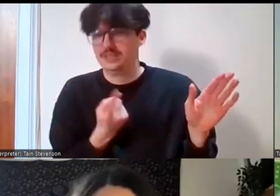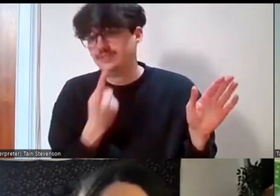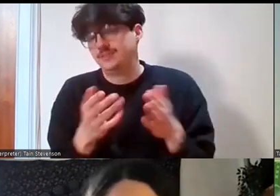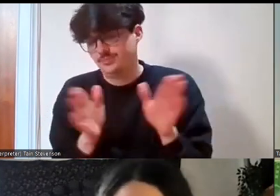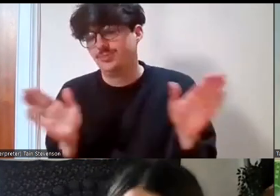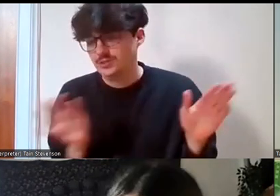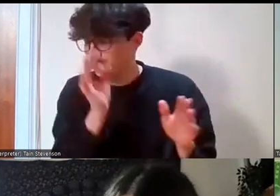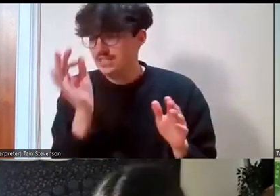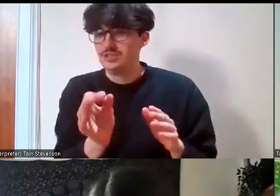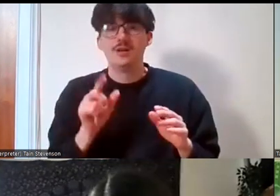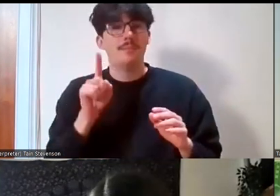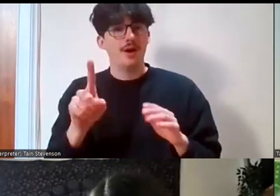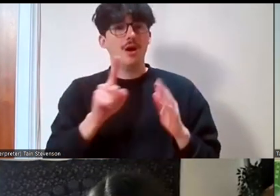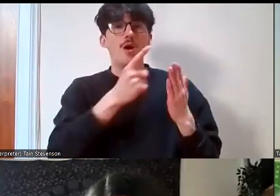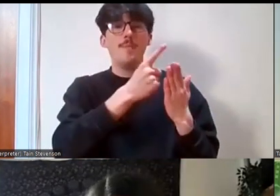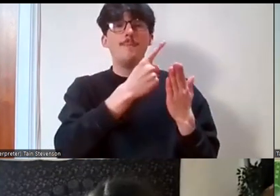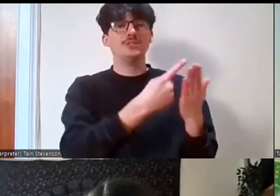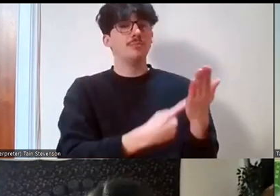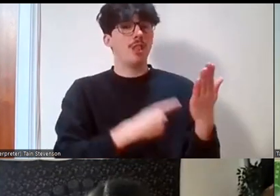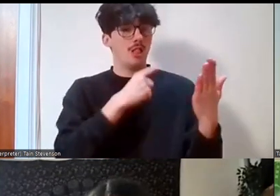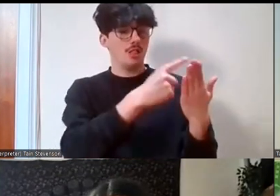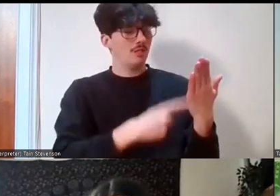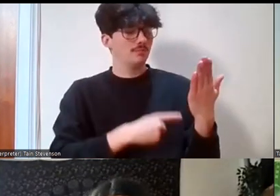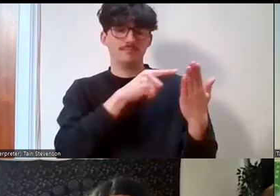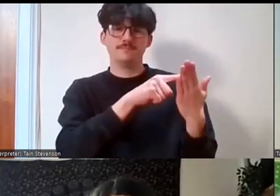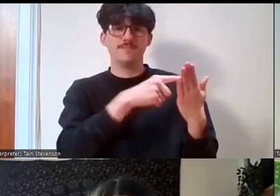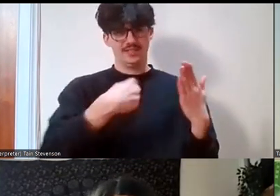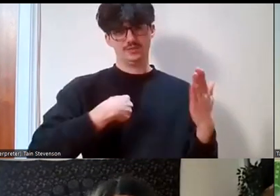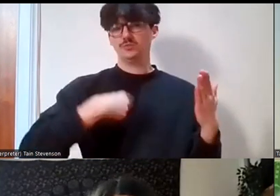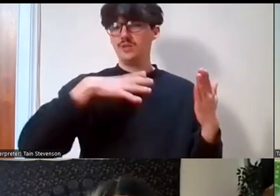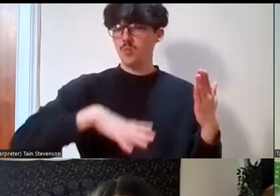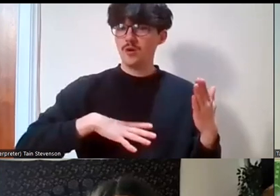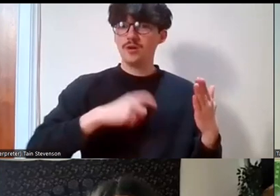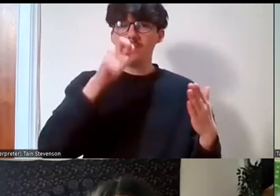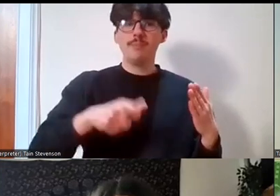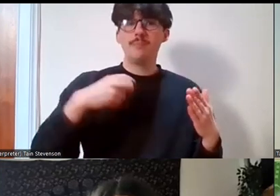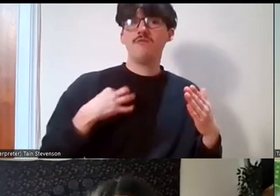in principle do we want people to volunteer because it's free labour